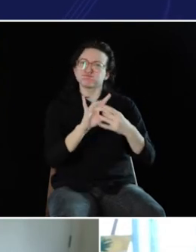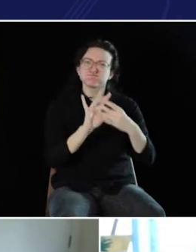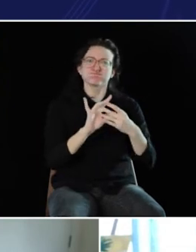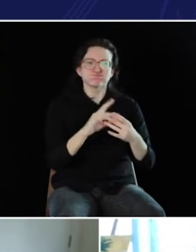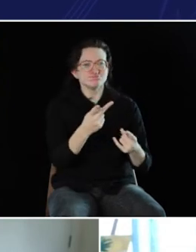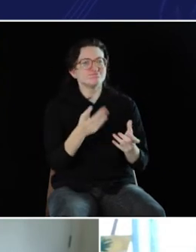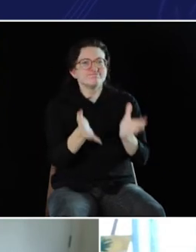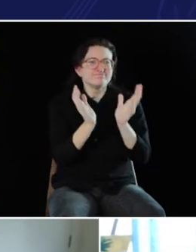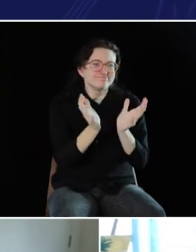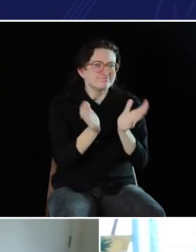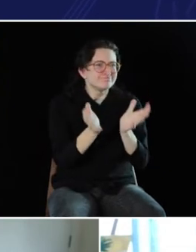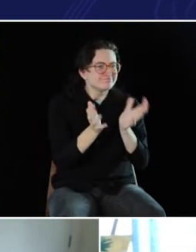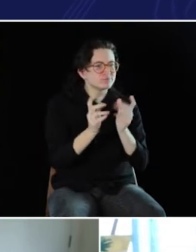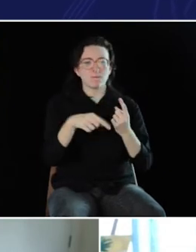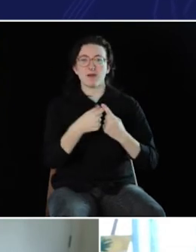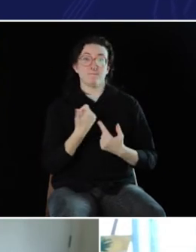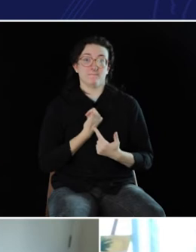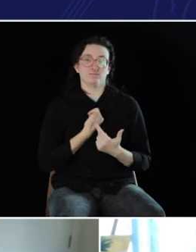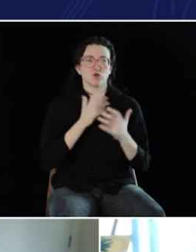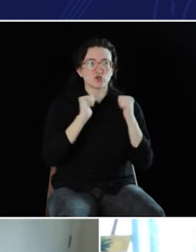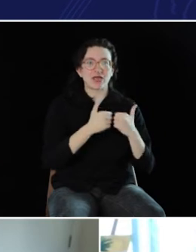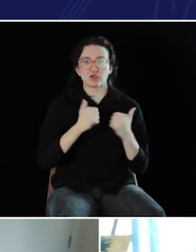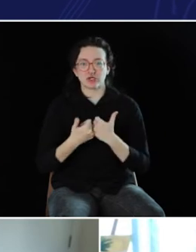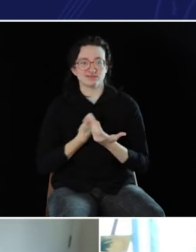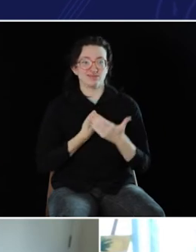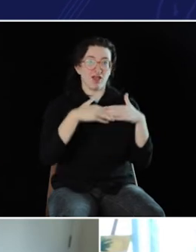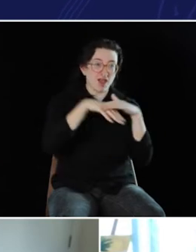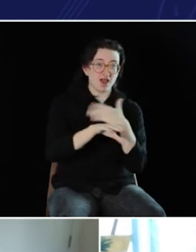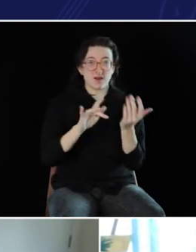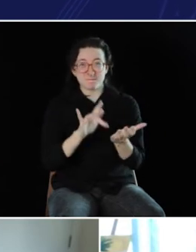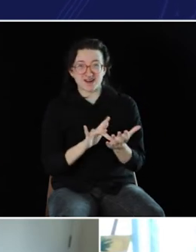So I bonded with her right away, and talking about the challenges